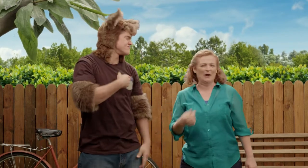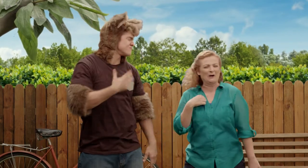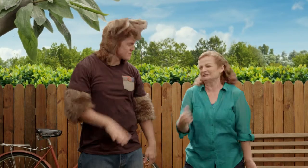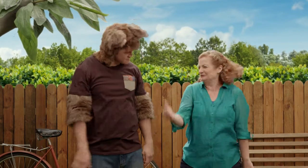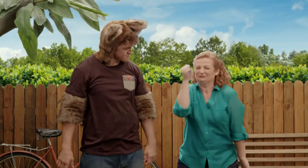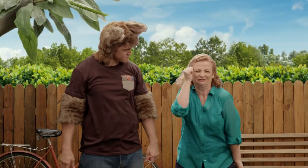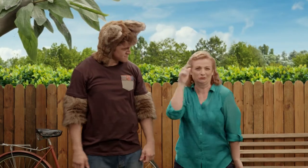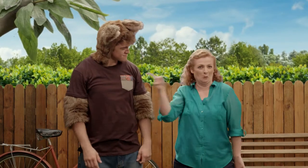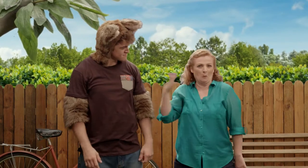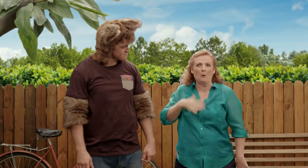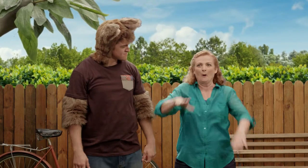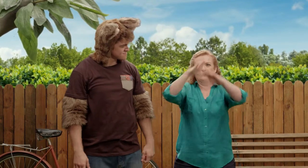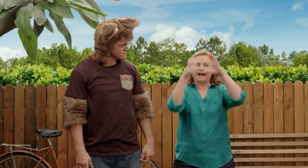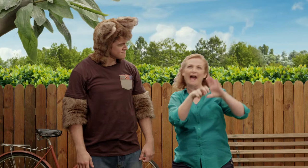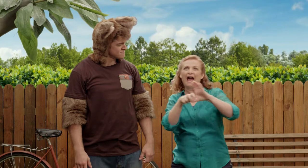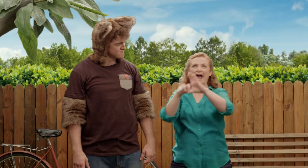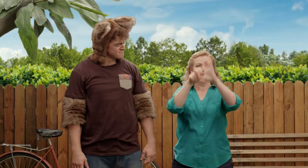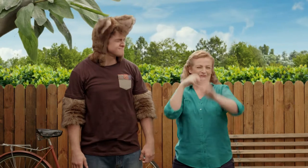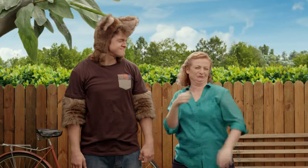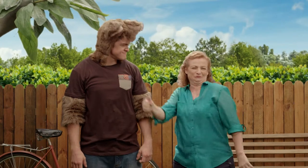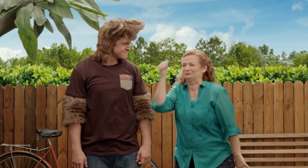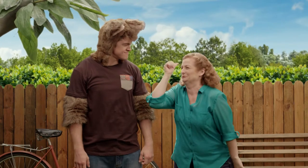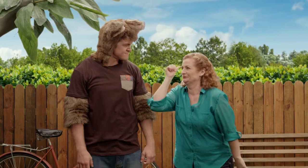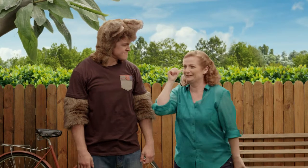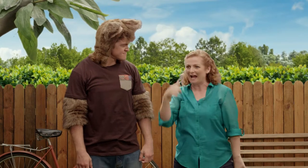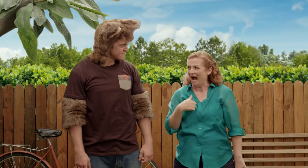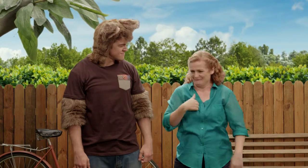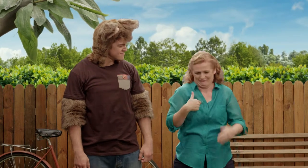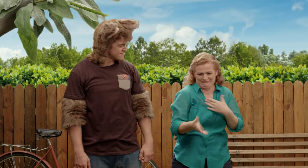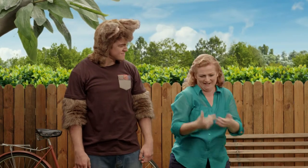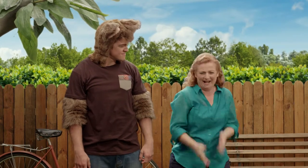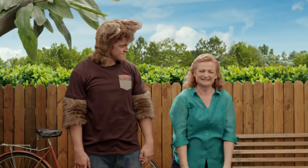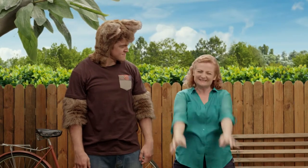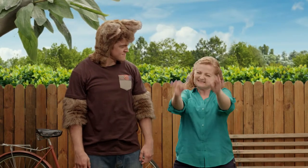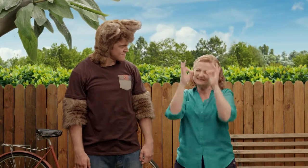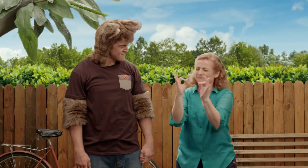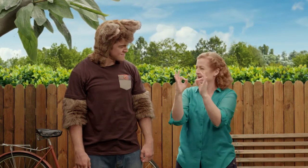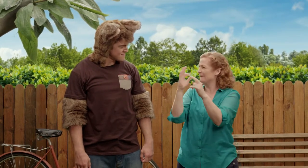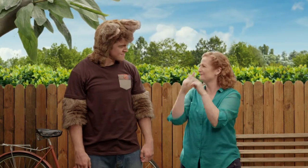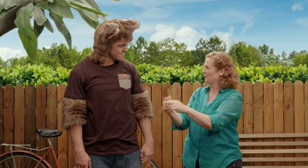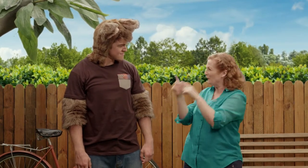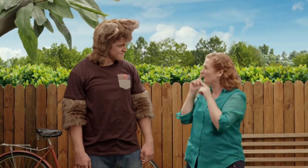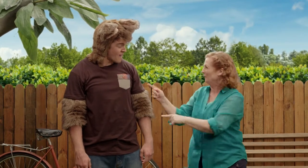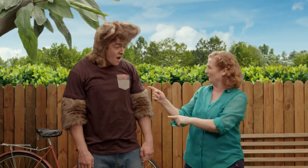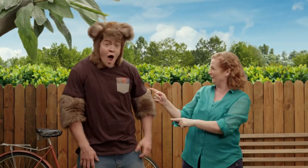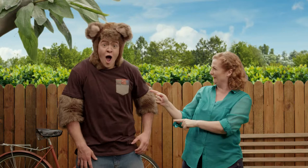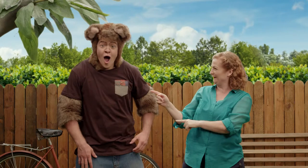Oh, I thought you’d like to do something like that, Possum. So I've organized a very special surprise for you.